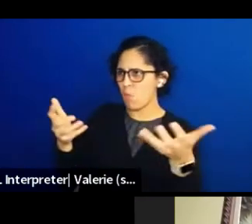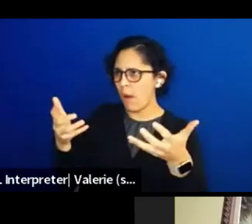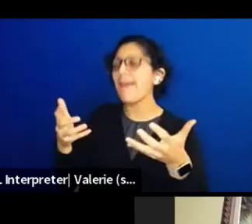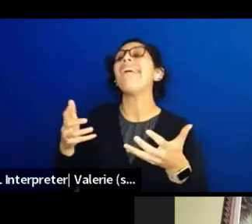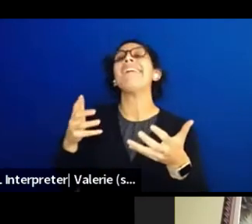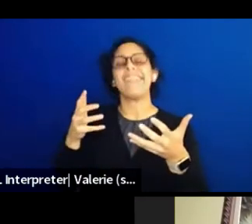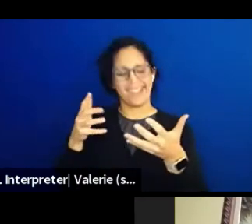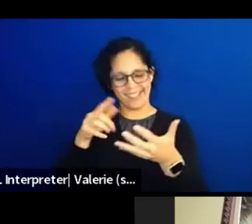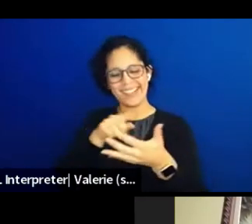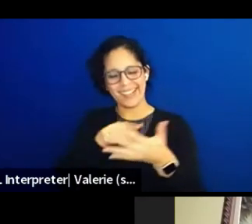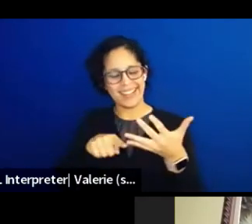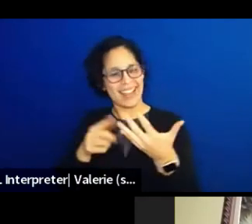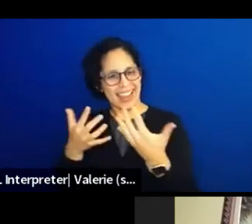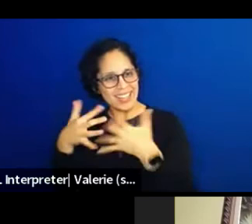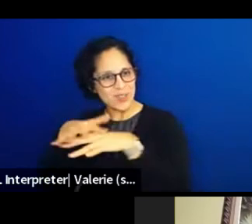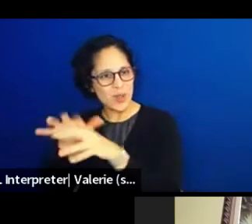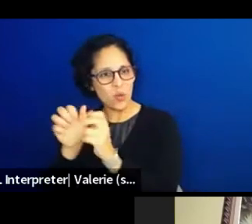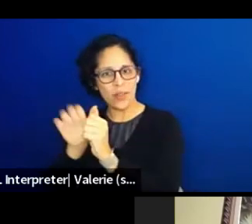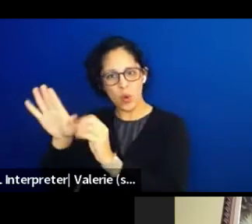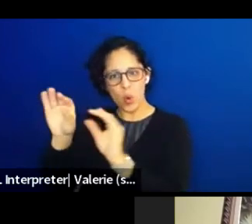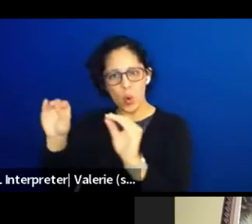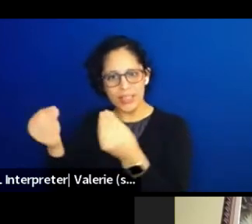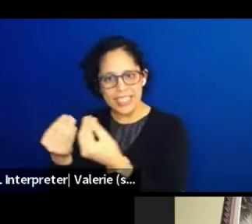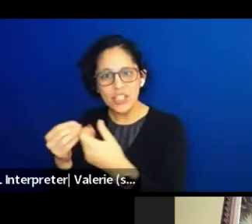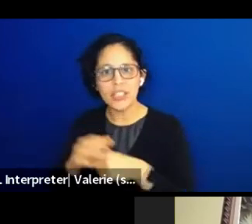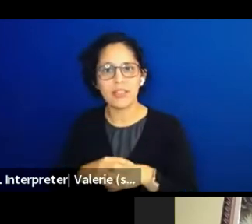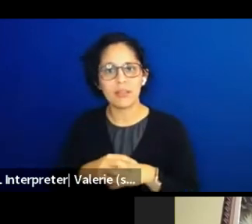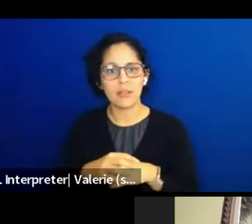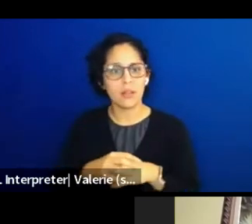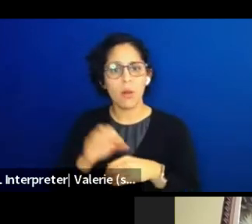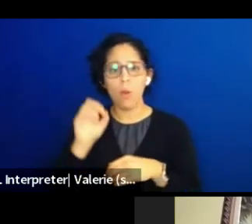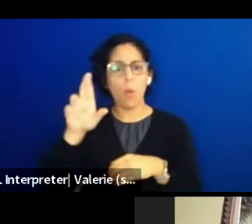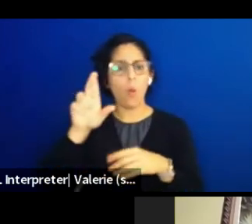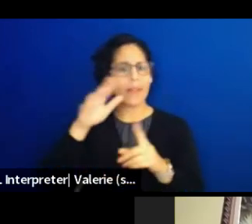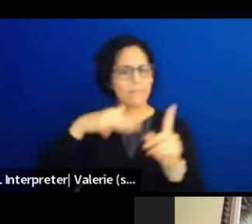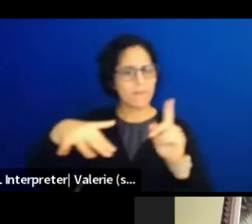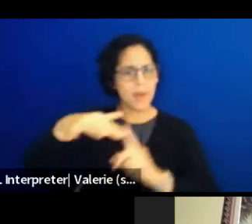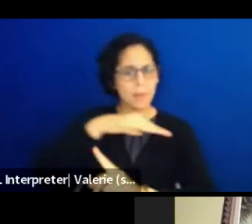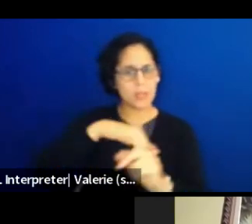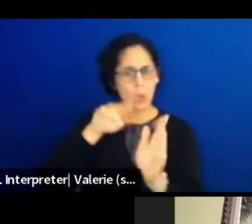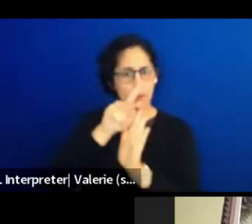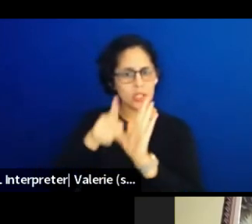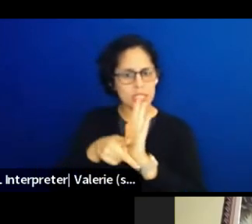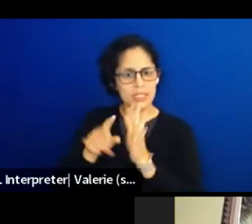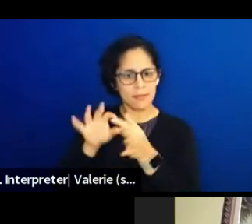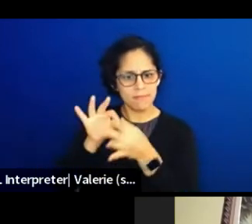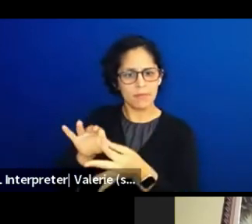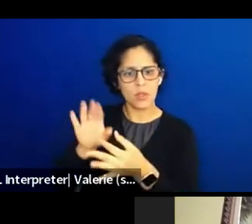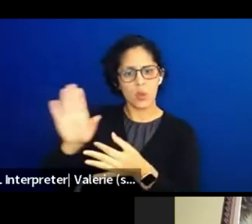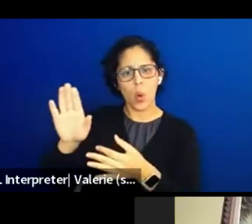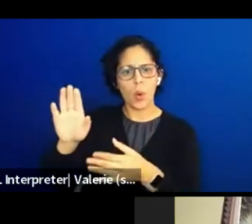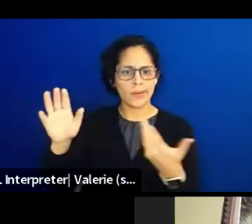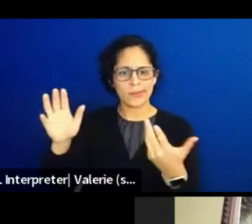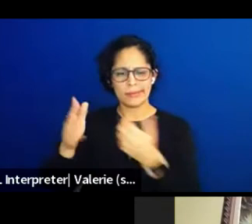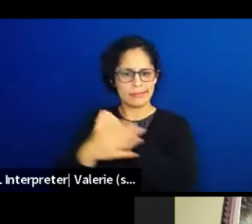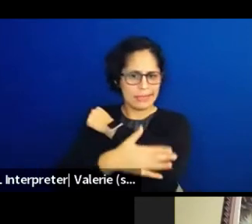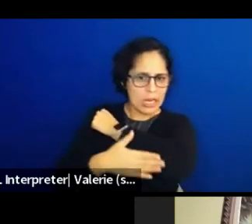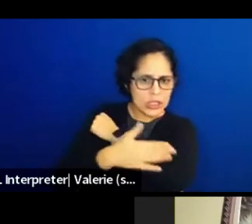or the environmental policies of your municipality, your state, or federal laws, like integrate that